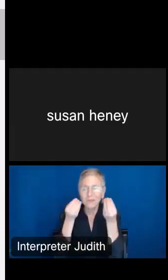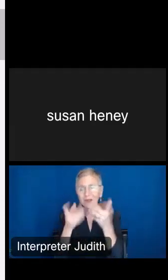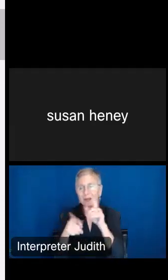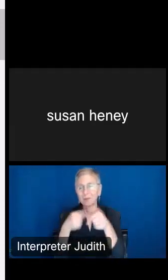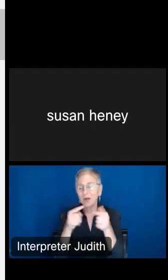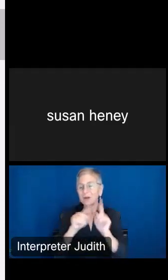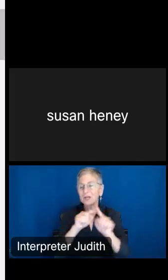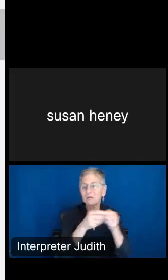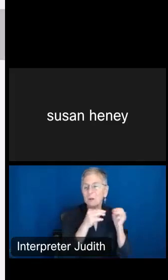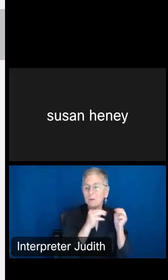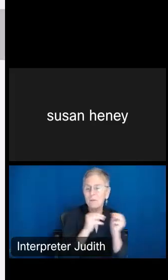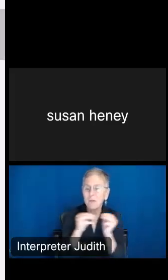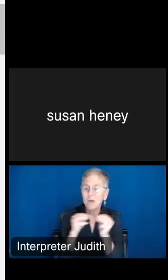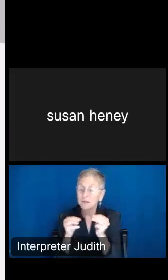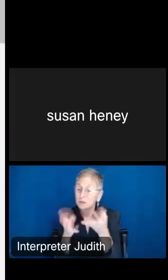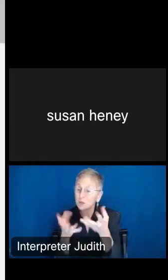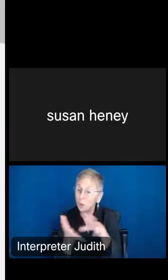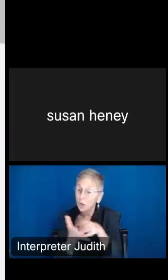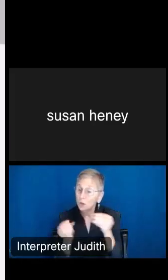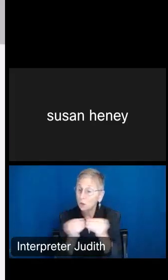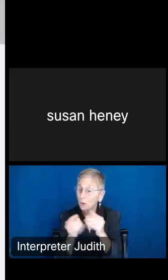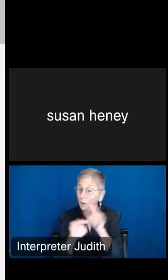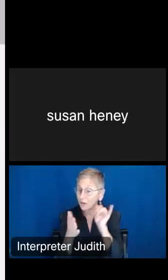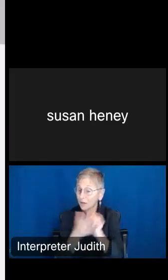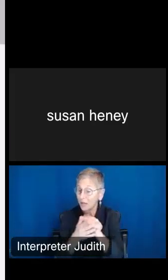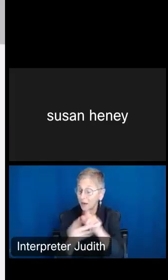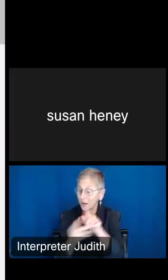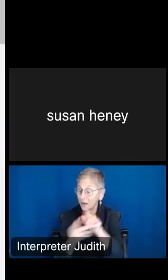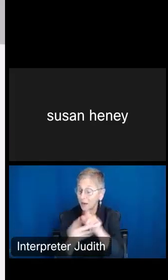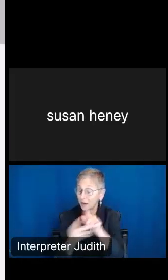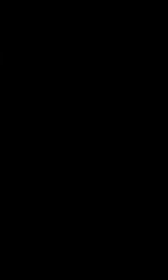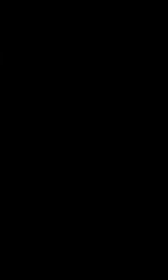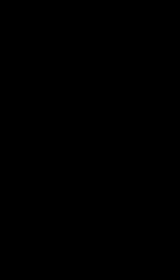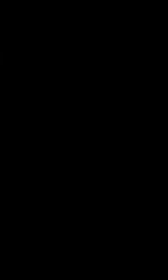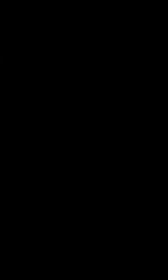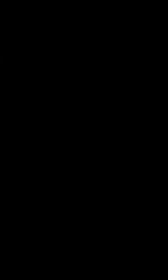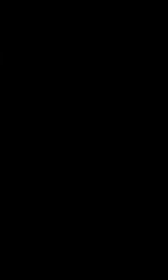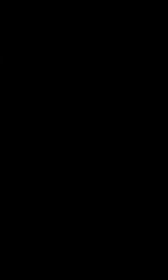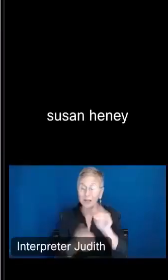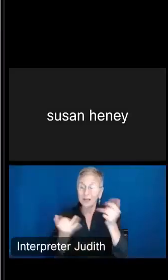if you want to learn more about this particular survey. So I'm going to go back to our presentation